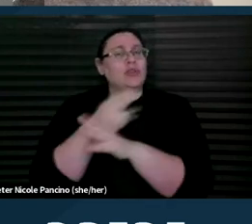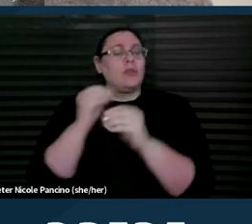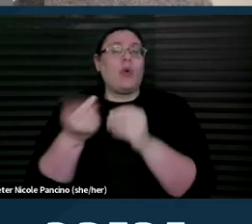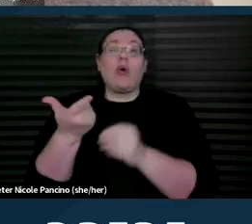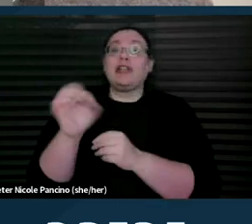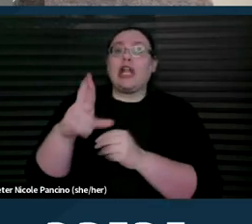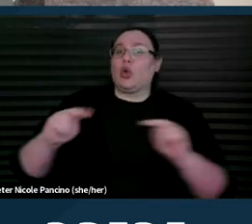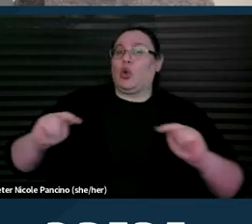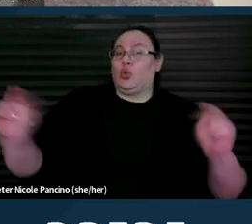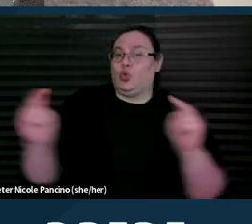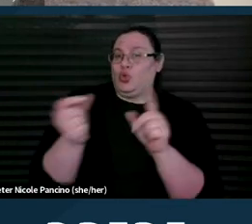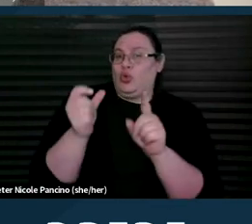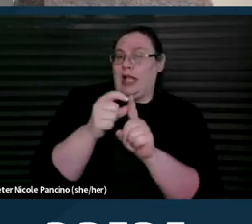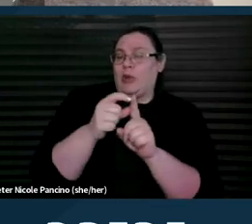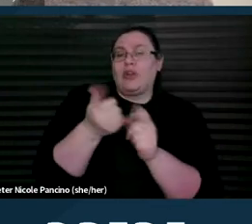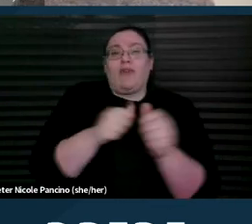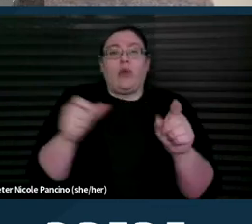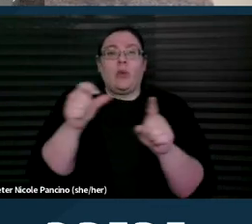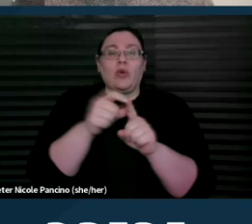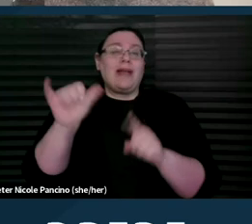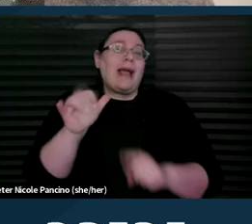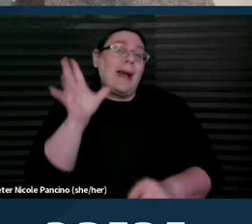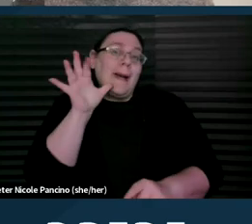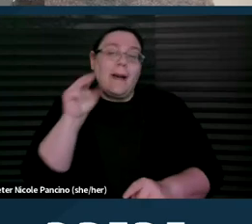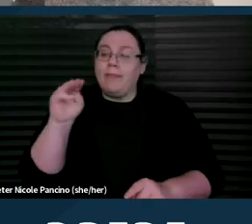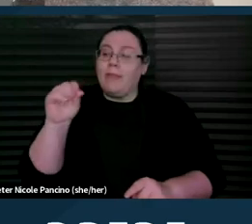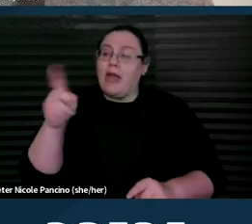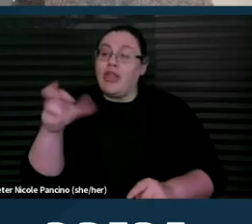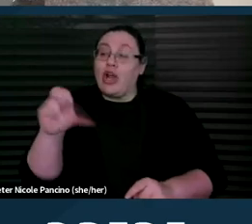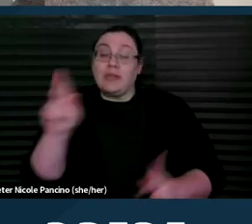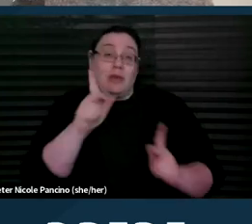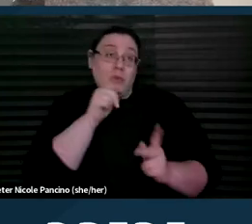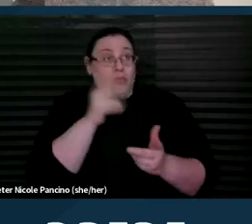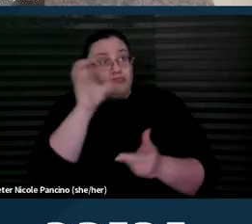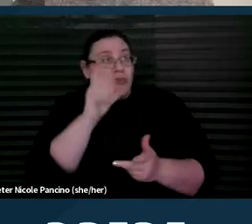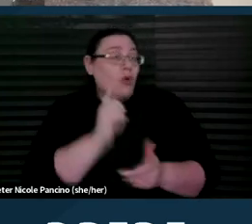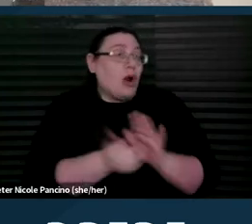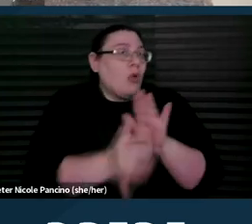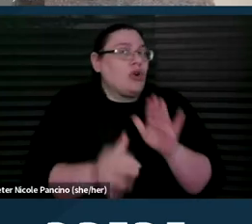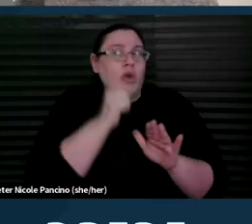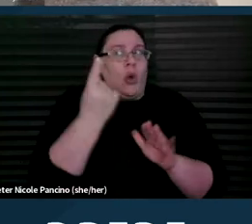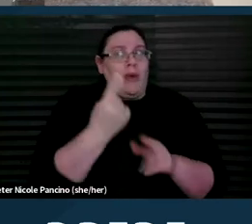and to avoid using terms like mothers, which people seeking abortions don't always consider themselves to be."